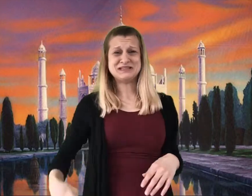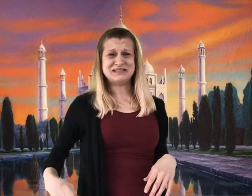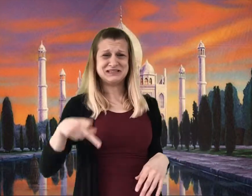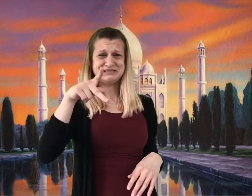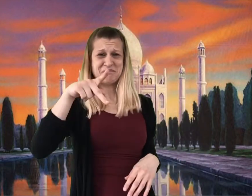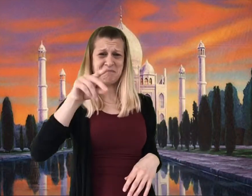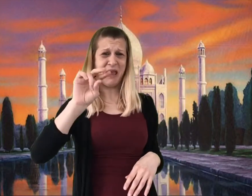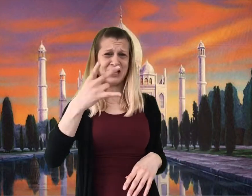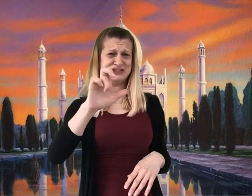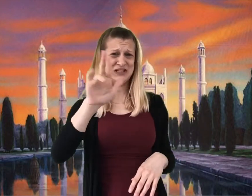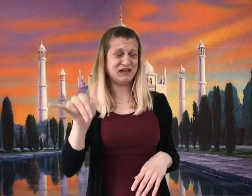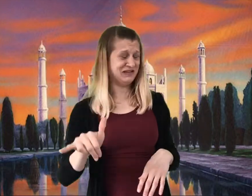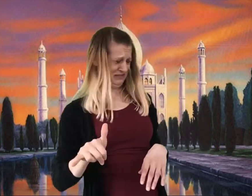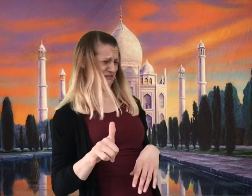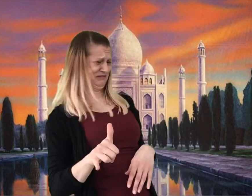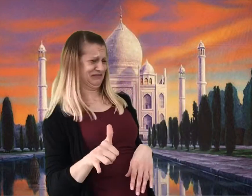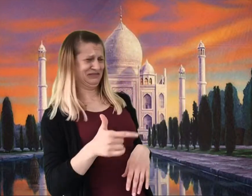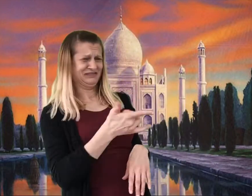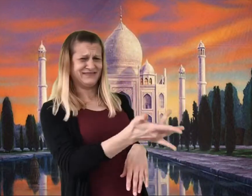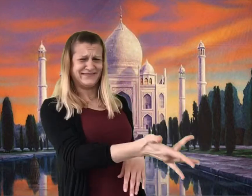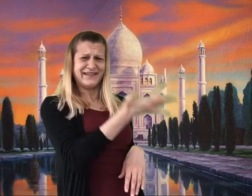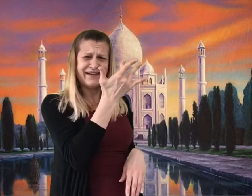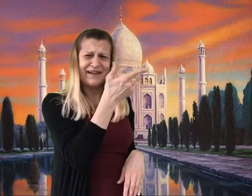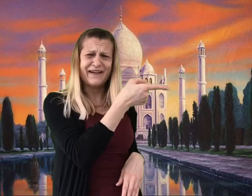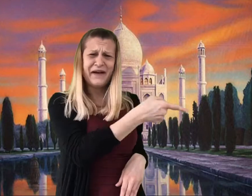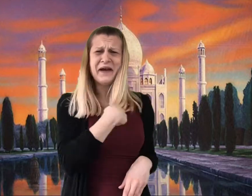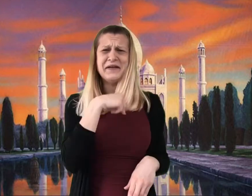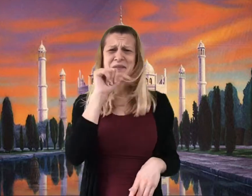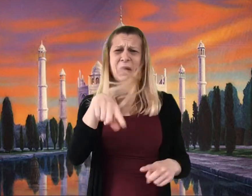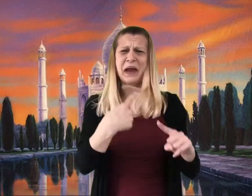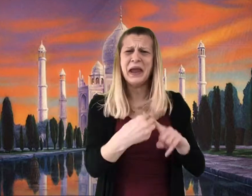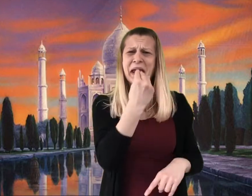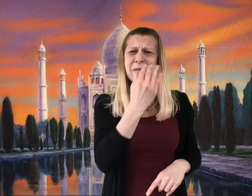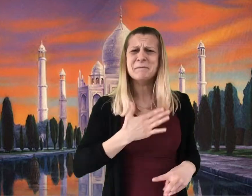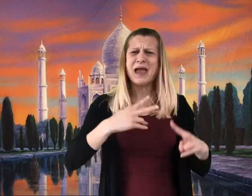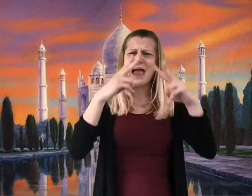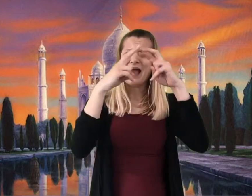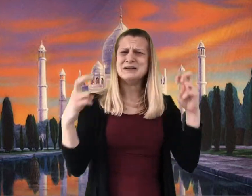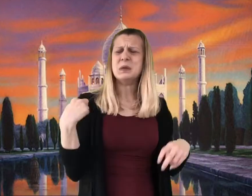‘“Nonsense!” shouted the Prince. “I’m not going to eat my palace!